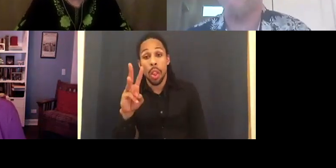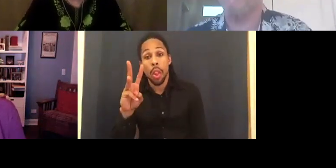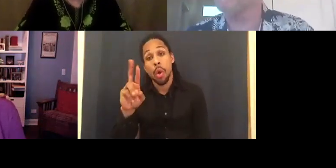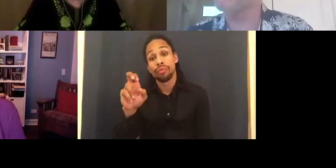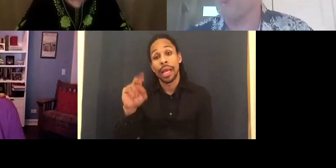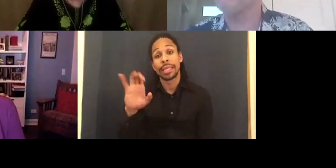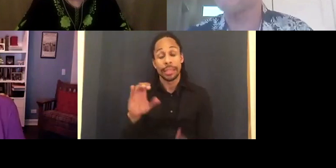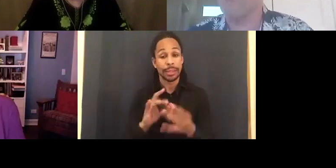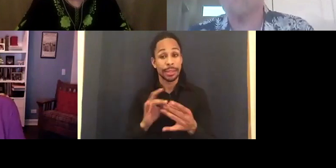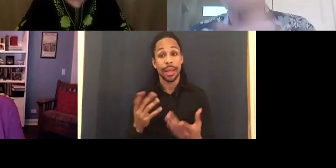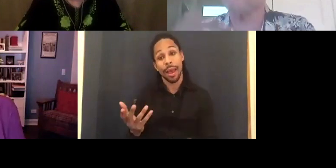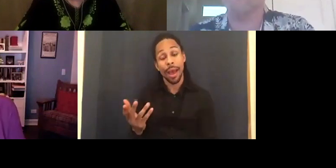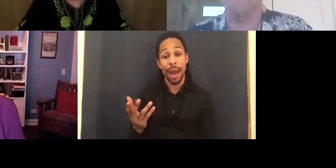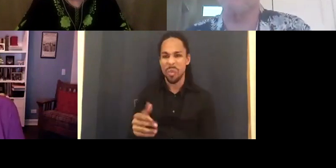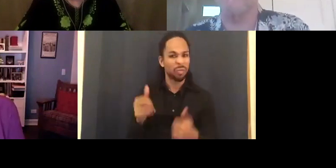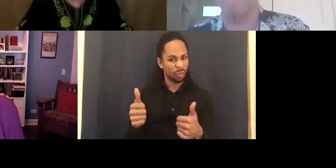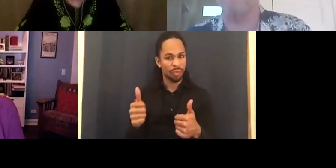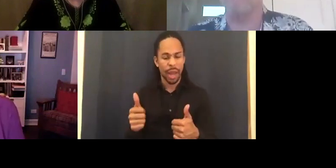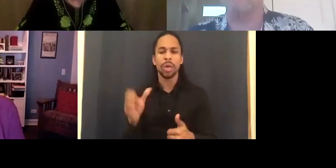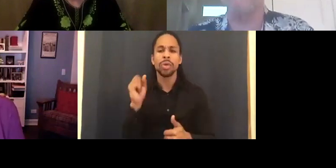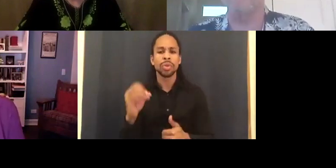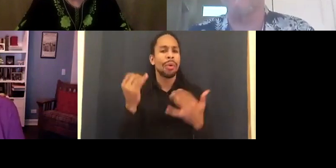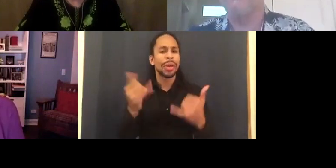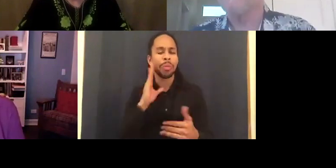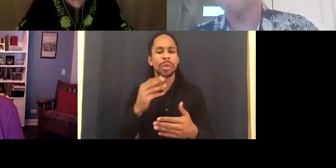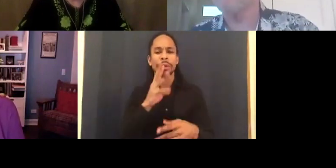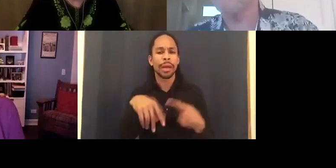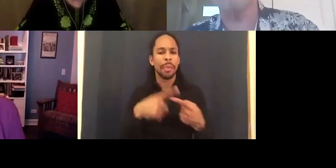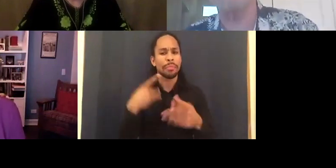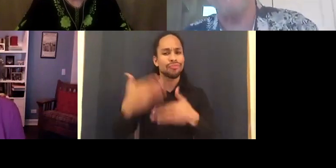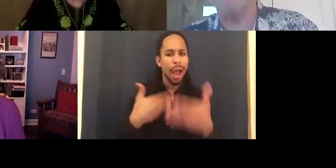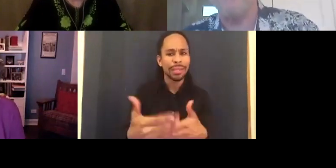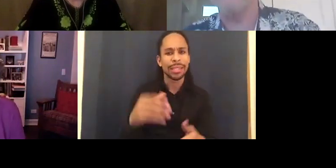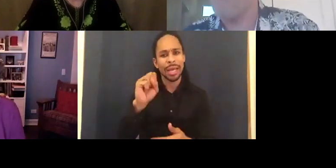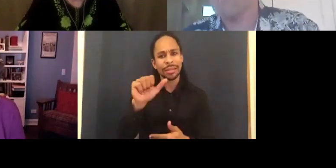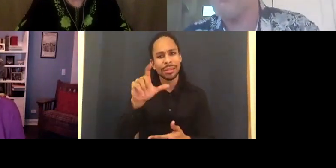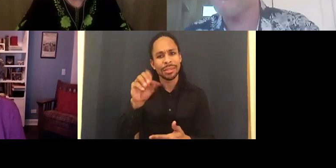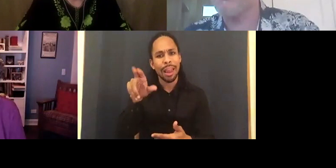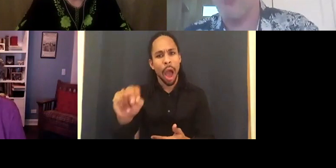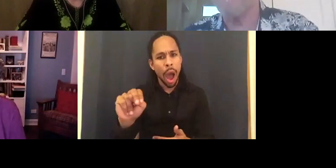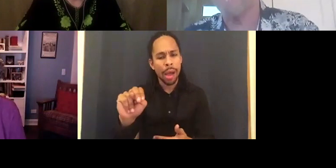and the salons, why don't we start with you and then maybe go to Susan. Tell us a little bit about how the process started.